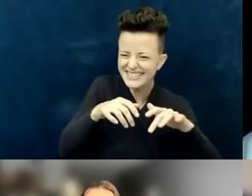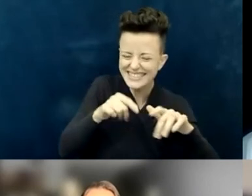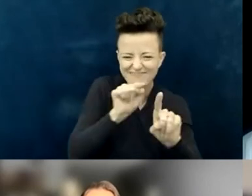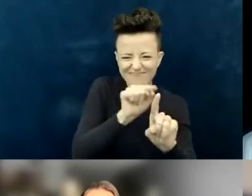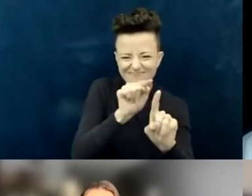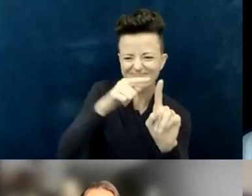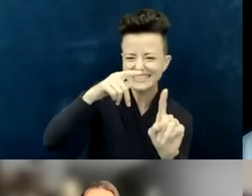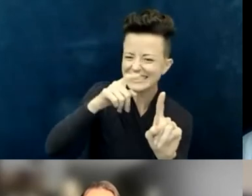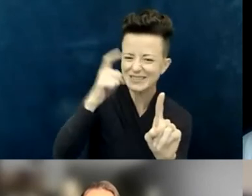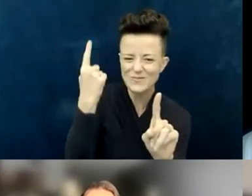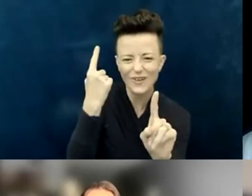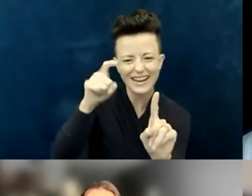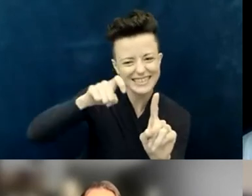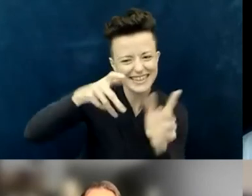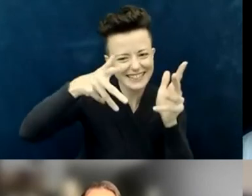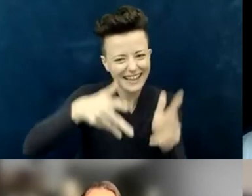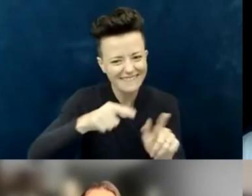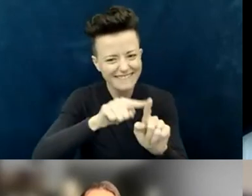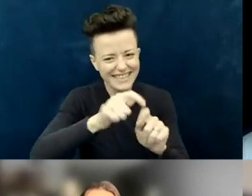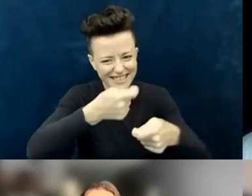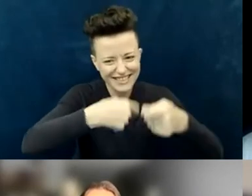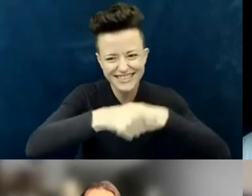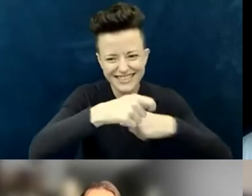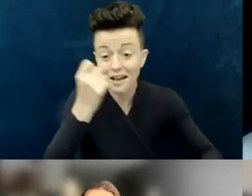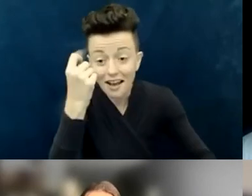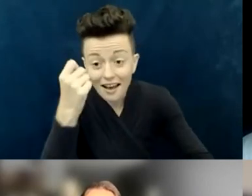As an advocate, you can have a significant say